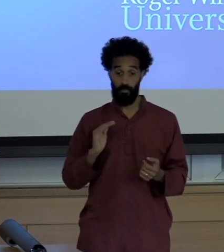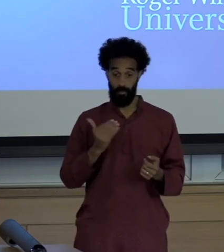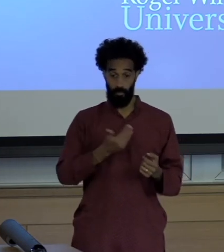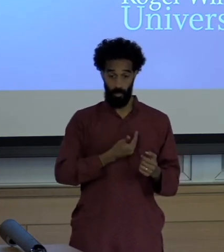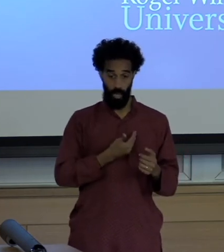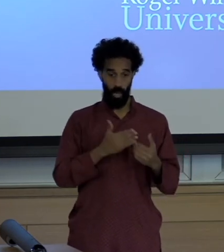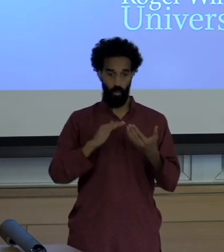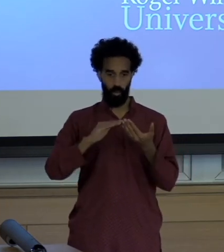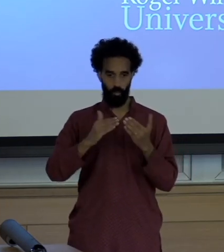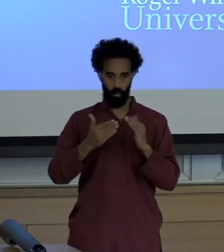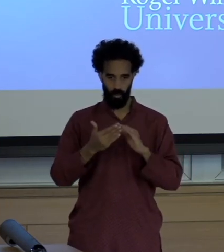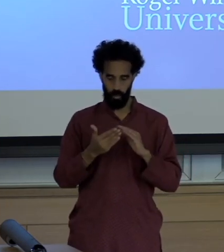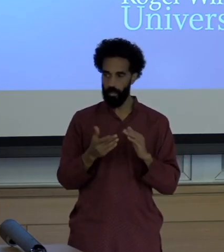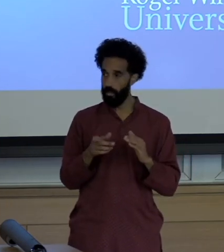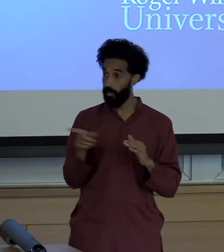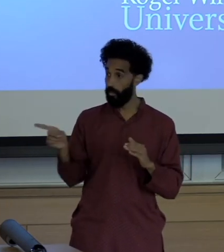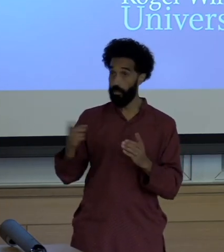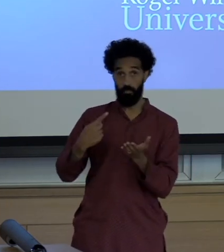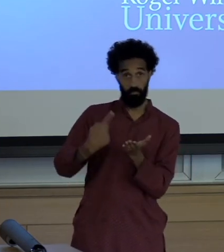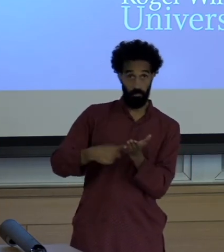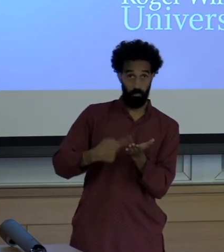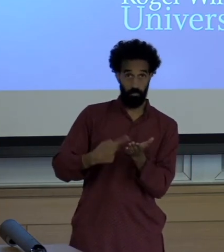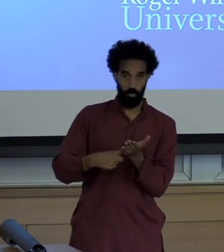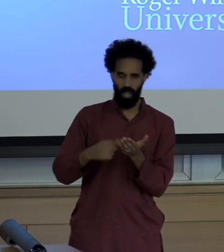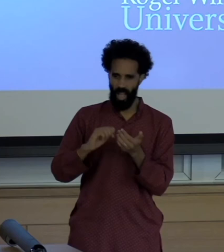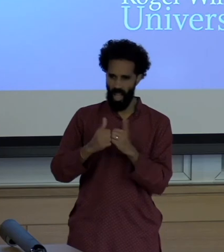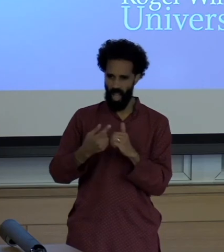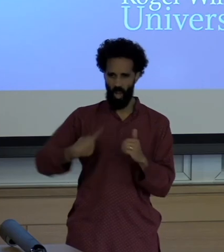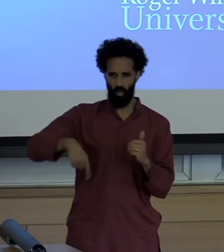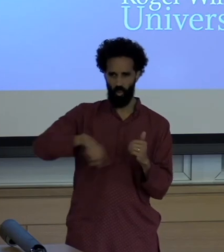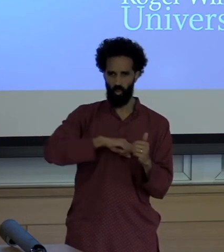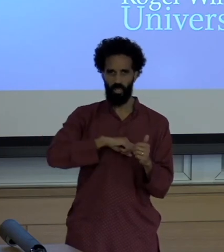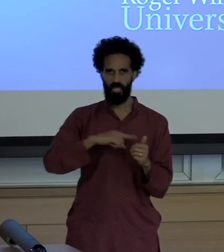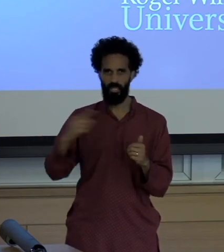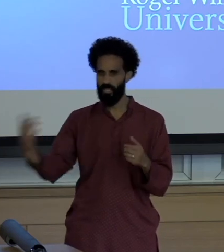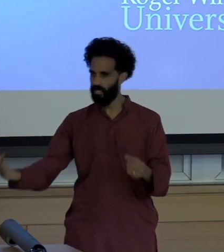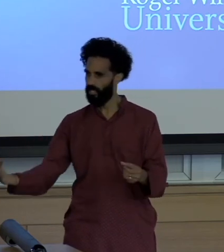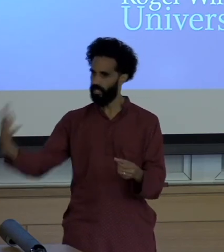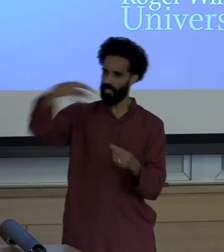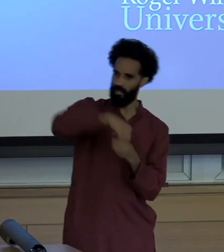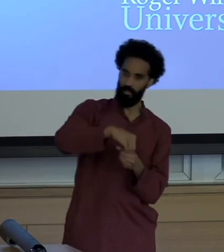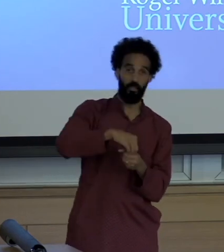I'm very much aware of all these problems in Latin America and yet we are